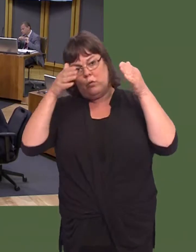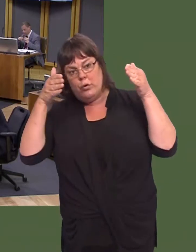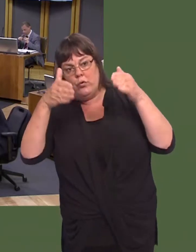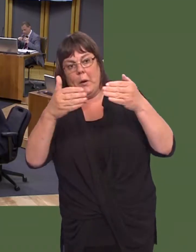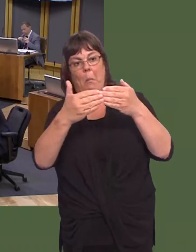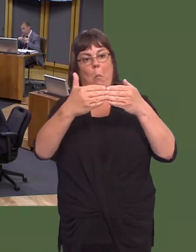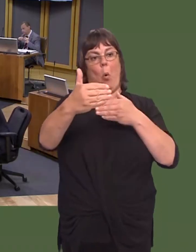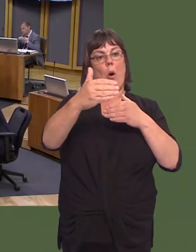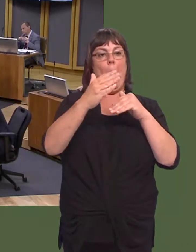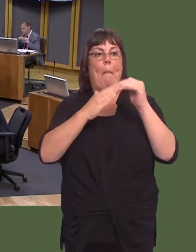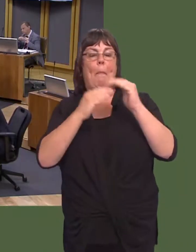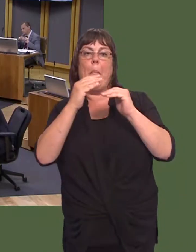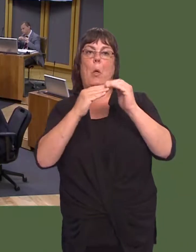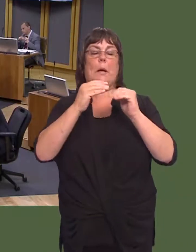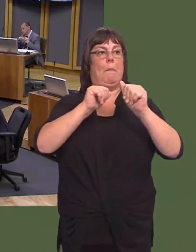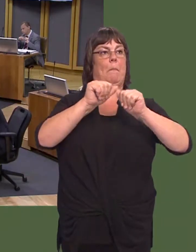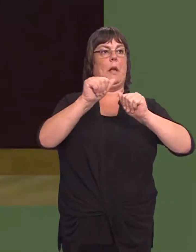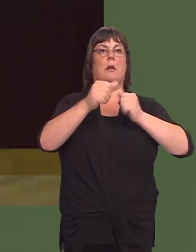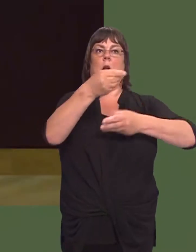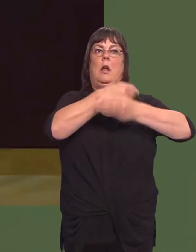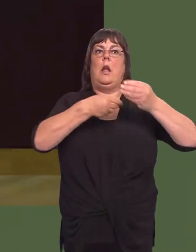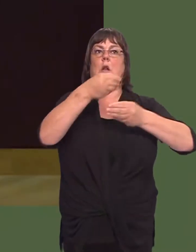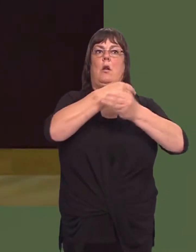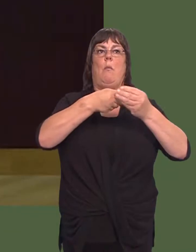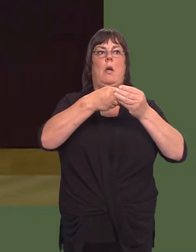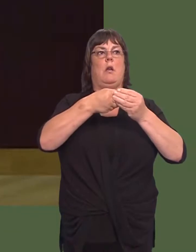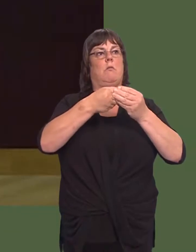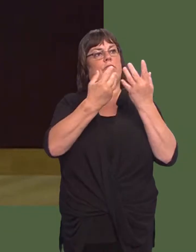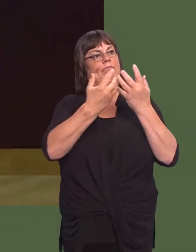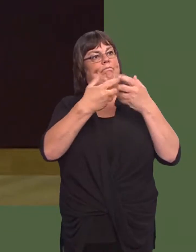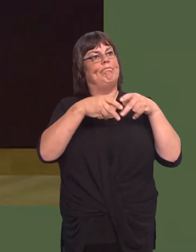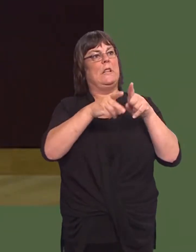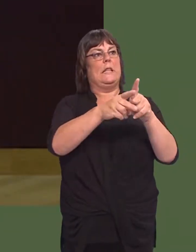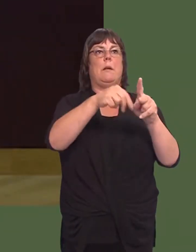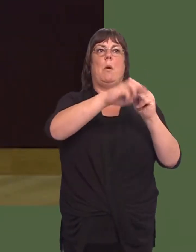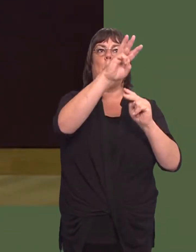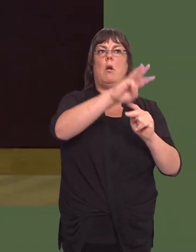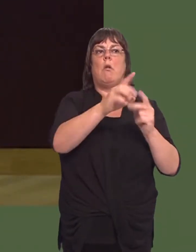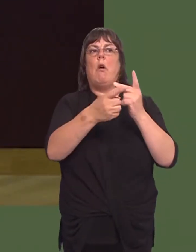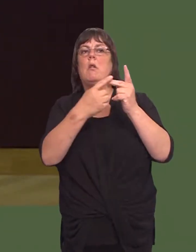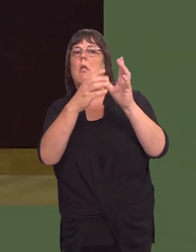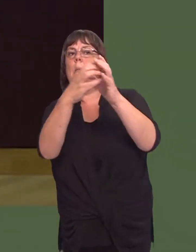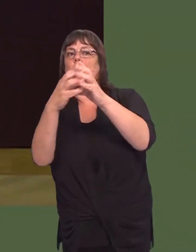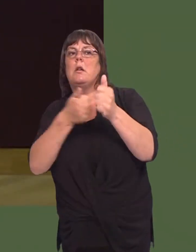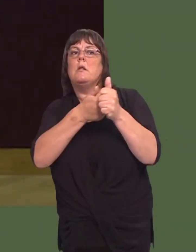we should concentrate more on building a successful economic future for Wales collectively, supporting other parties where thatís necessary.